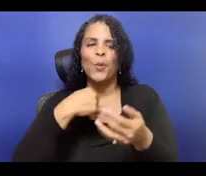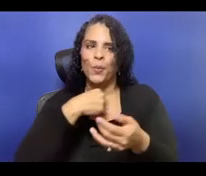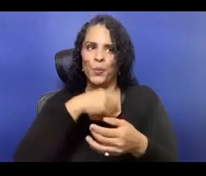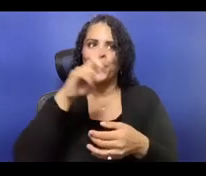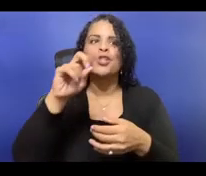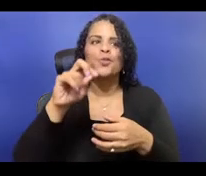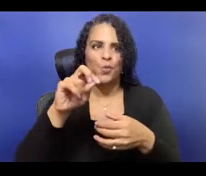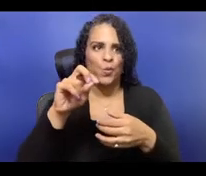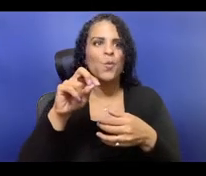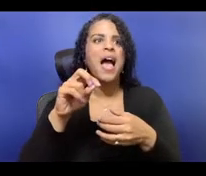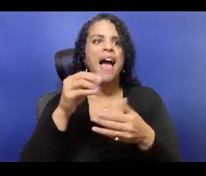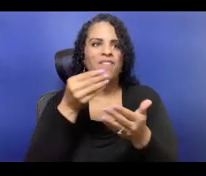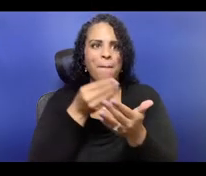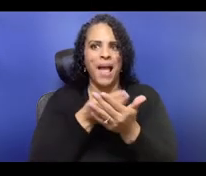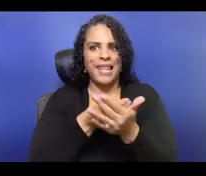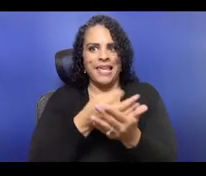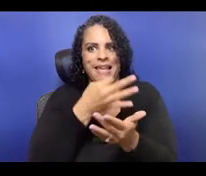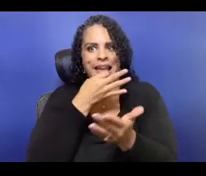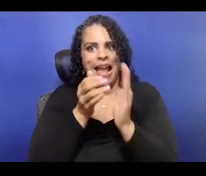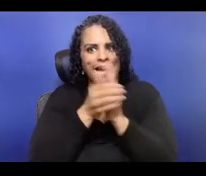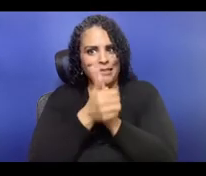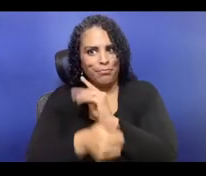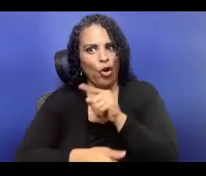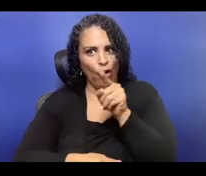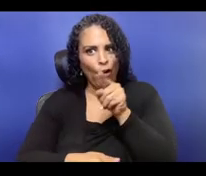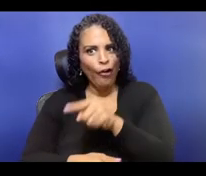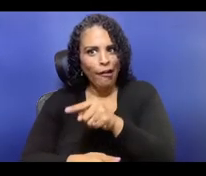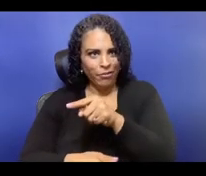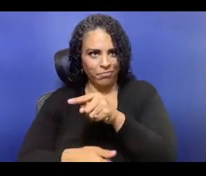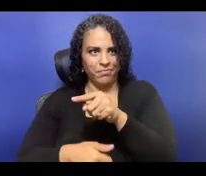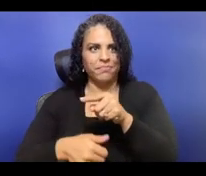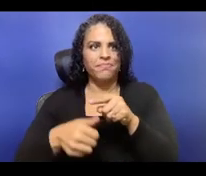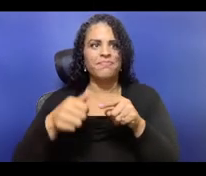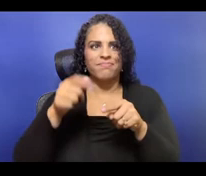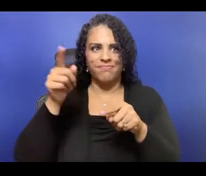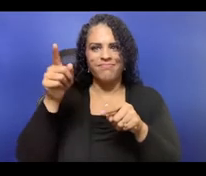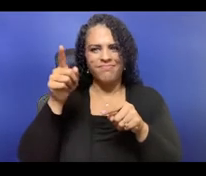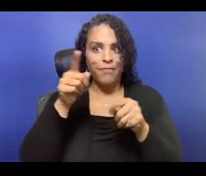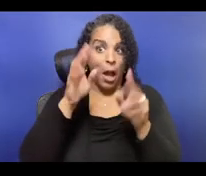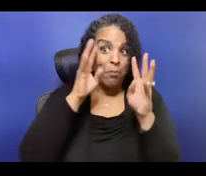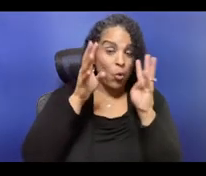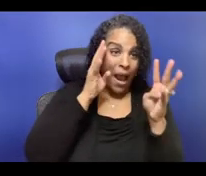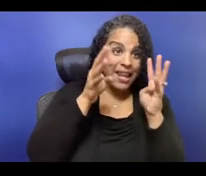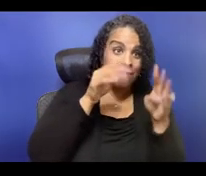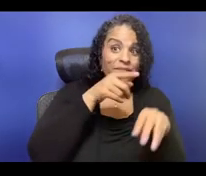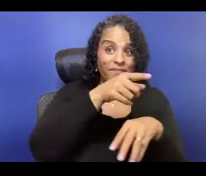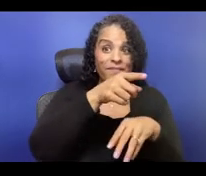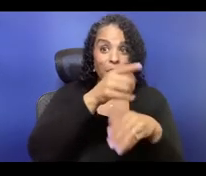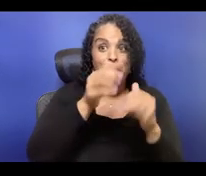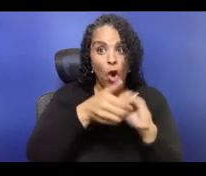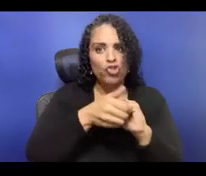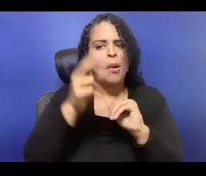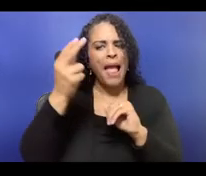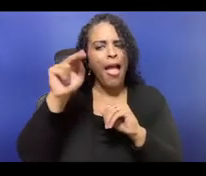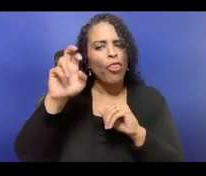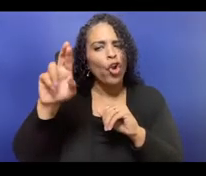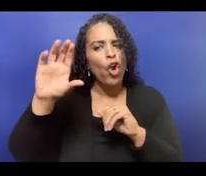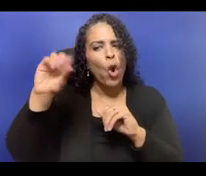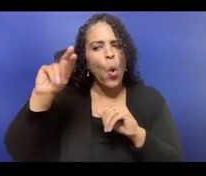which basically says the executive director and the janitor are both doing important work for our organization, and they should be paid the same amount.